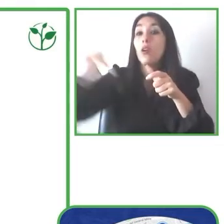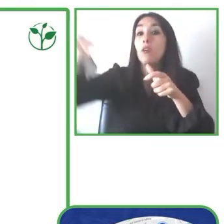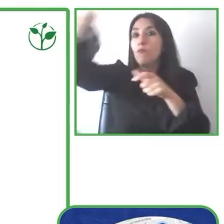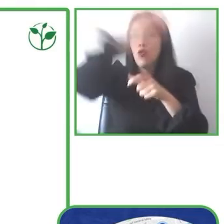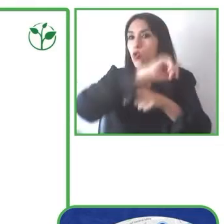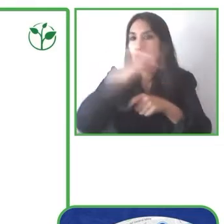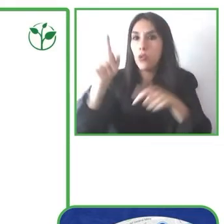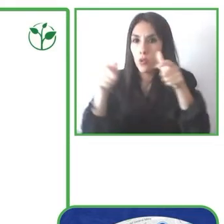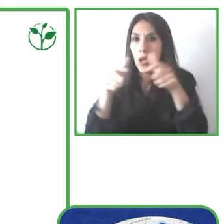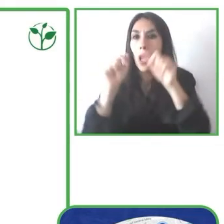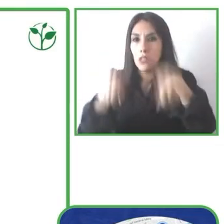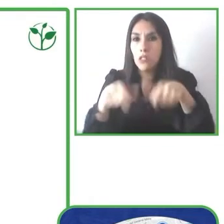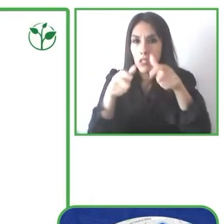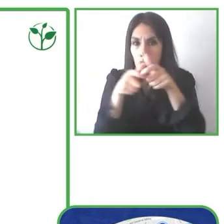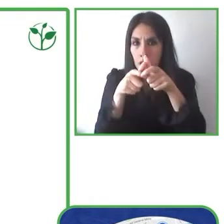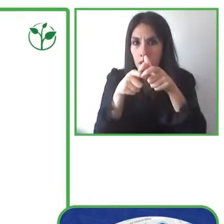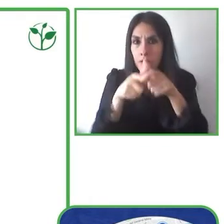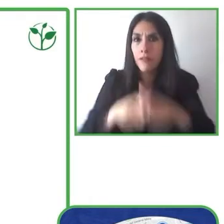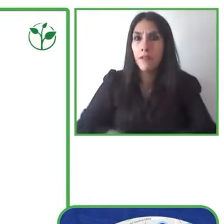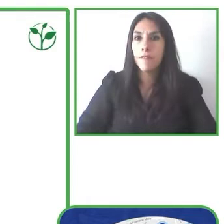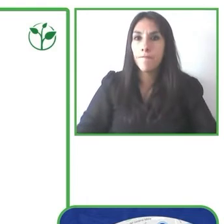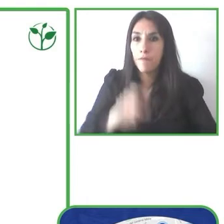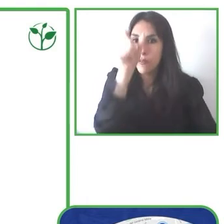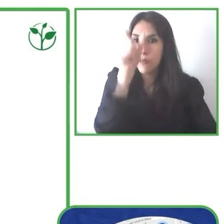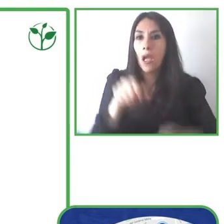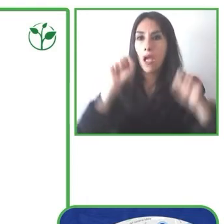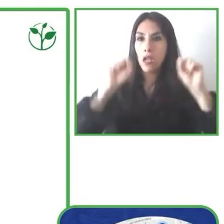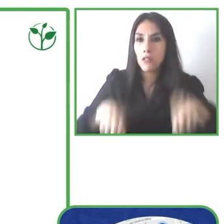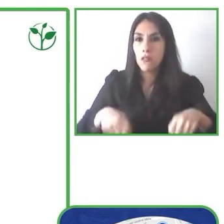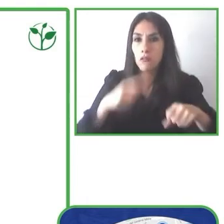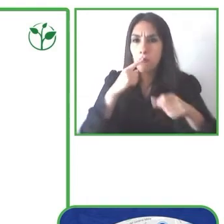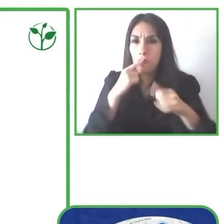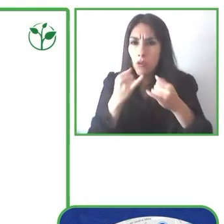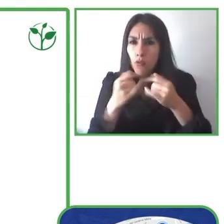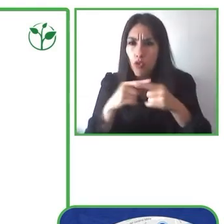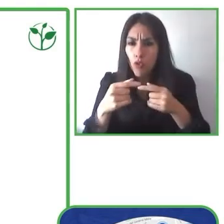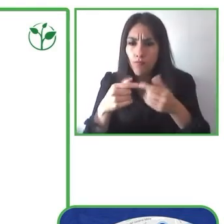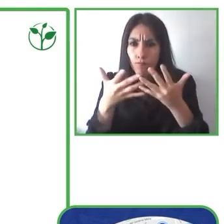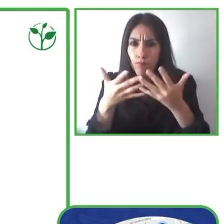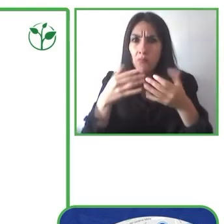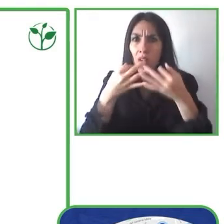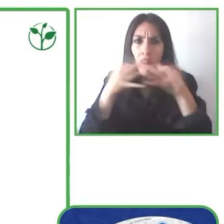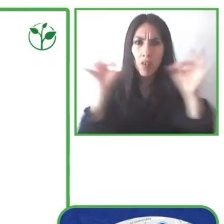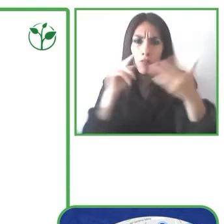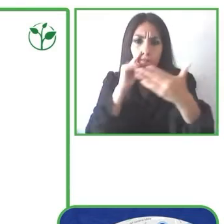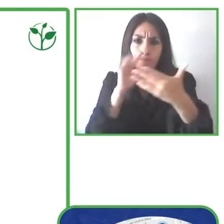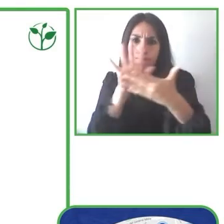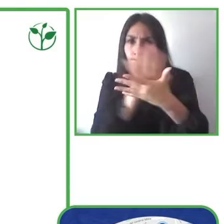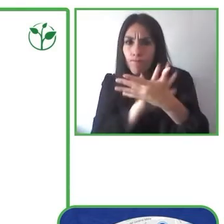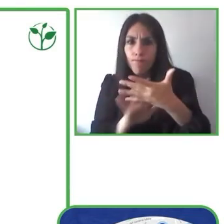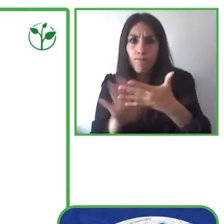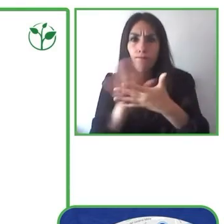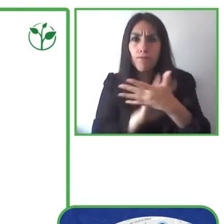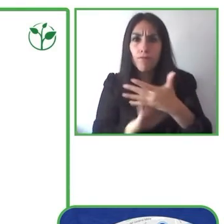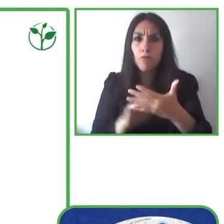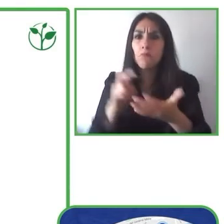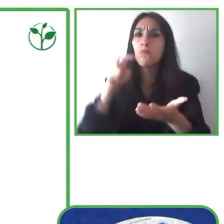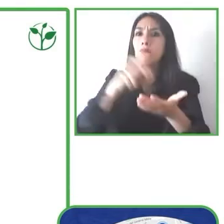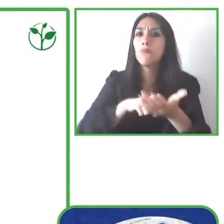have all be the one that provides the information? They should be the focus of receiving all that information. I leave you here with my contact details if you'd